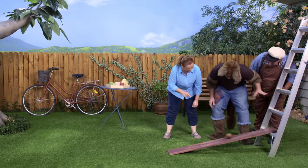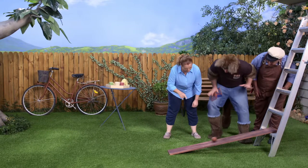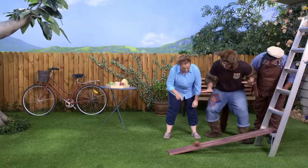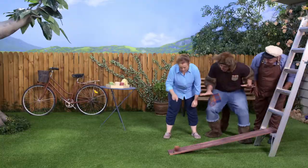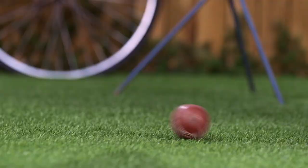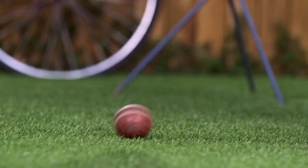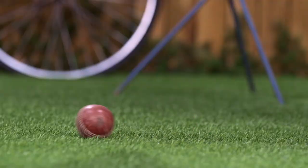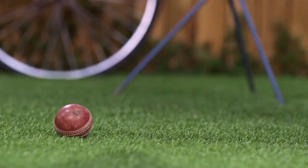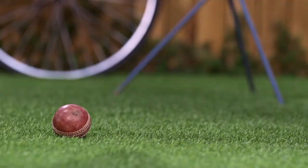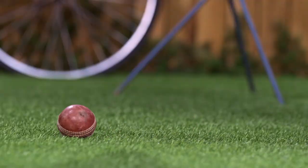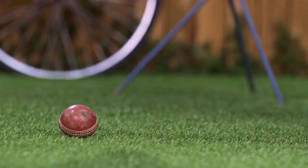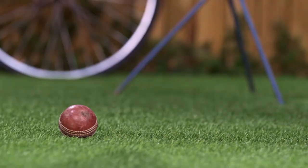Whoa!